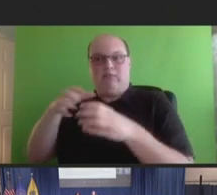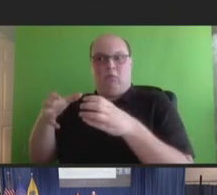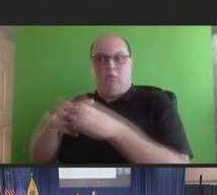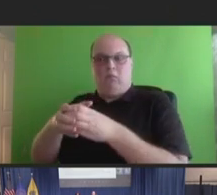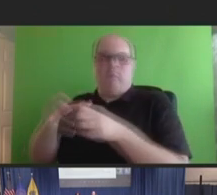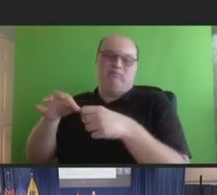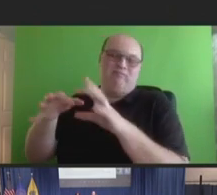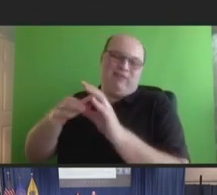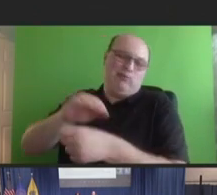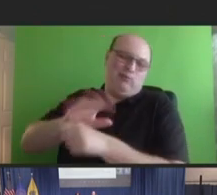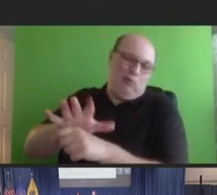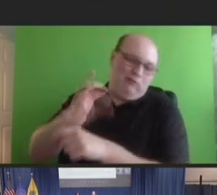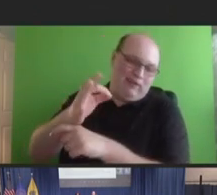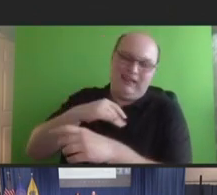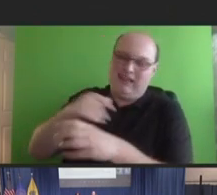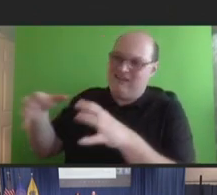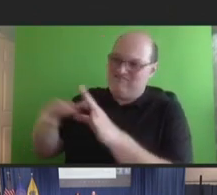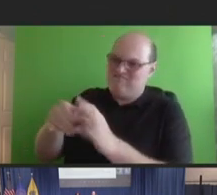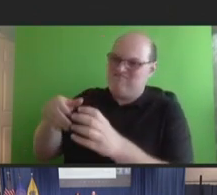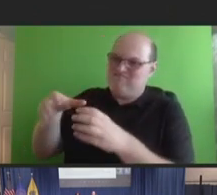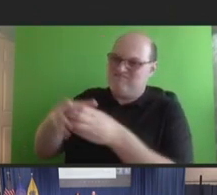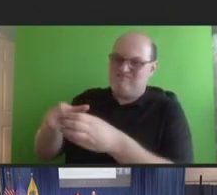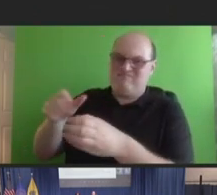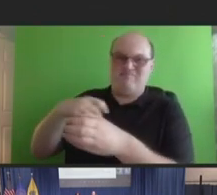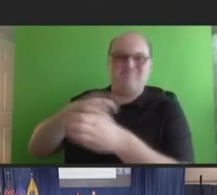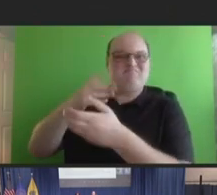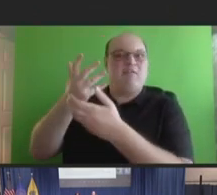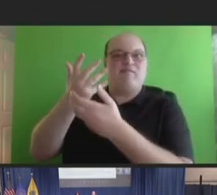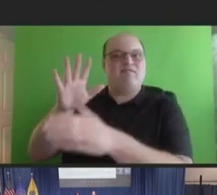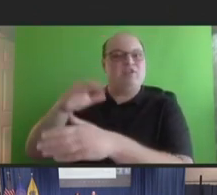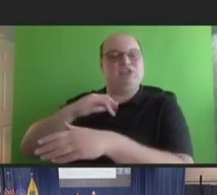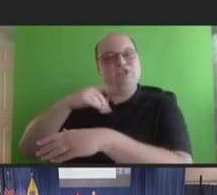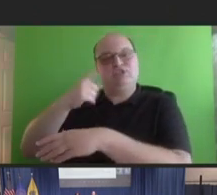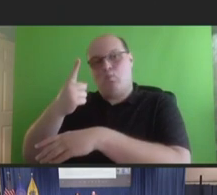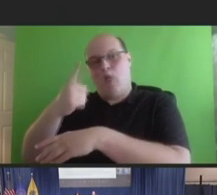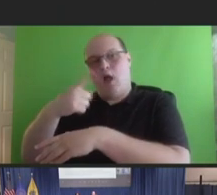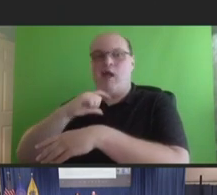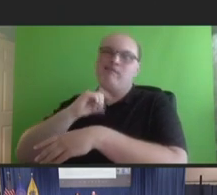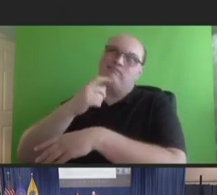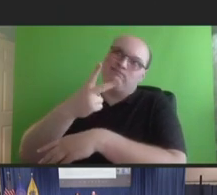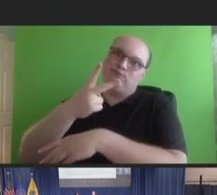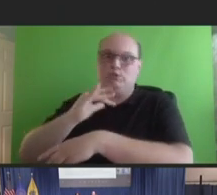COVID-19 space, where basically they've already had at least one dose, maybe two, but are